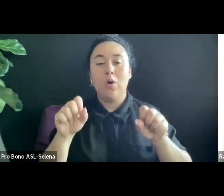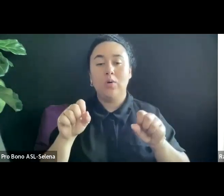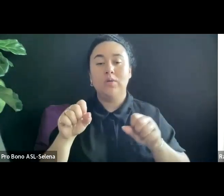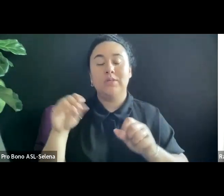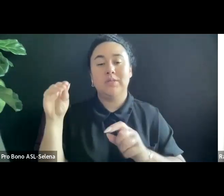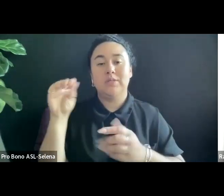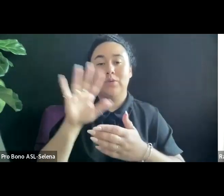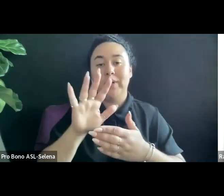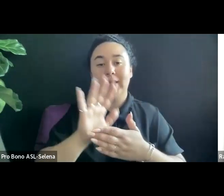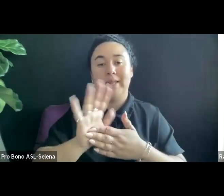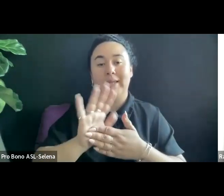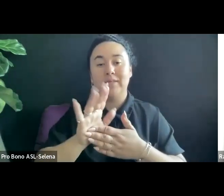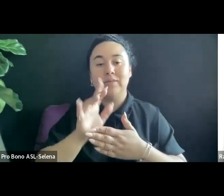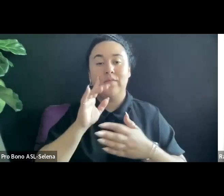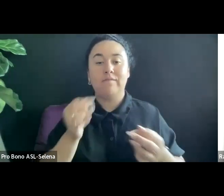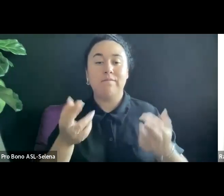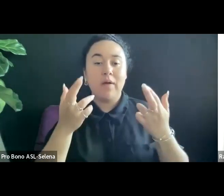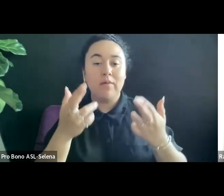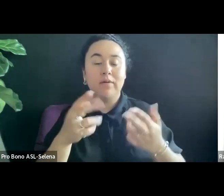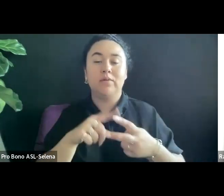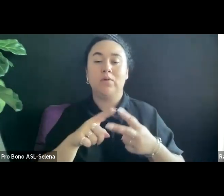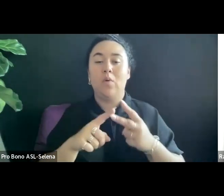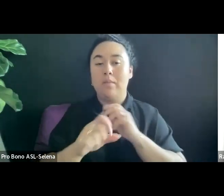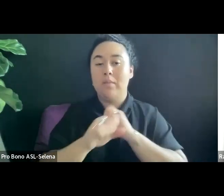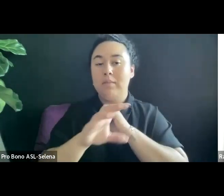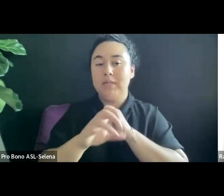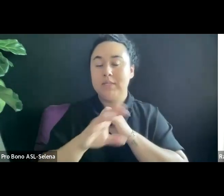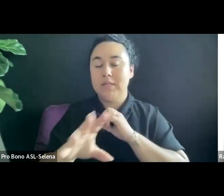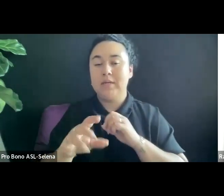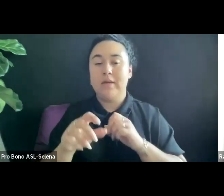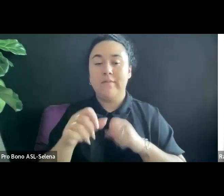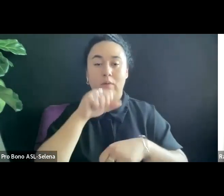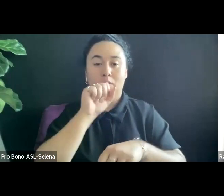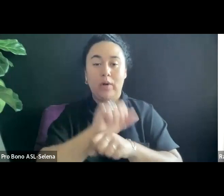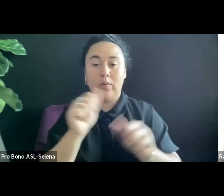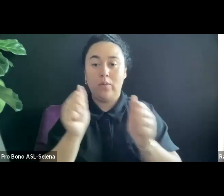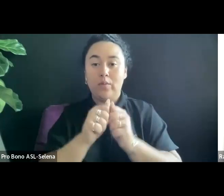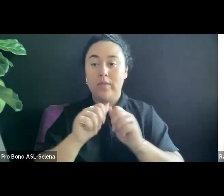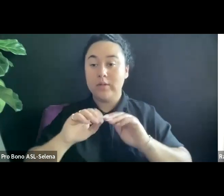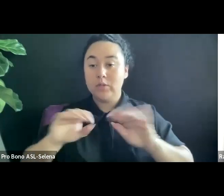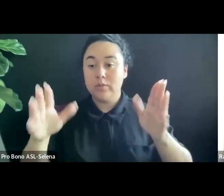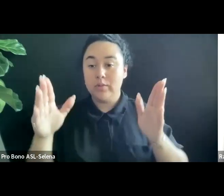WHETHER YOU ARE WORKING WITH A DISTRIBUTOR OR BY YOURSELF, THEATERS MAY BE OPEN TO SPLITTING BOX